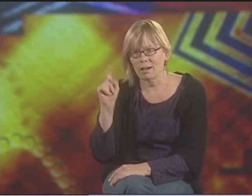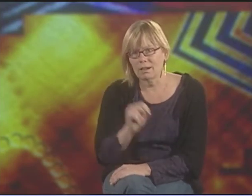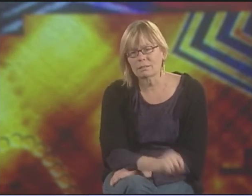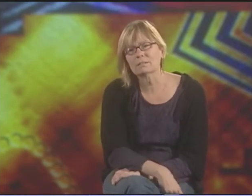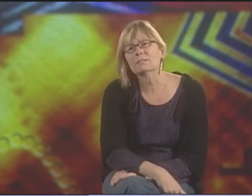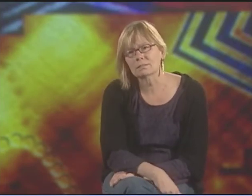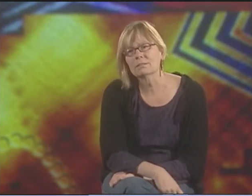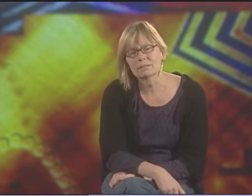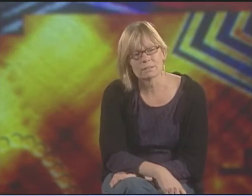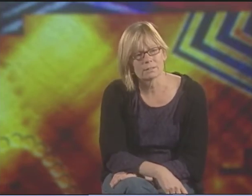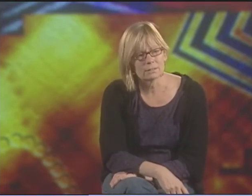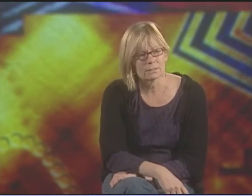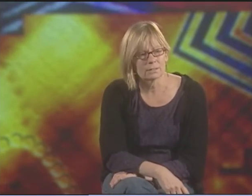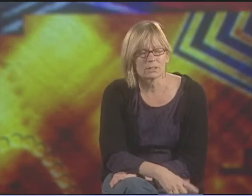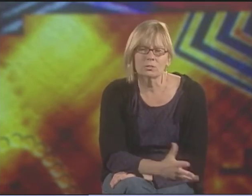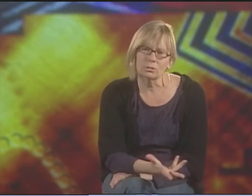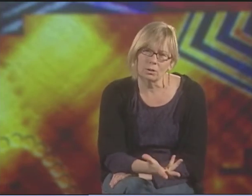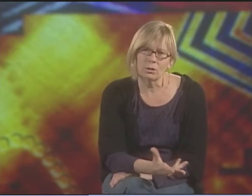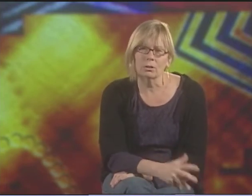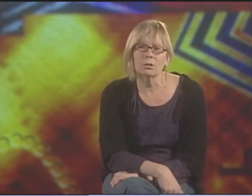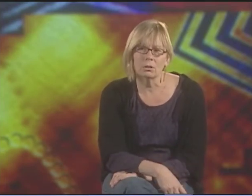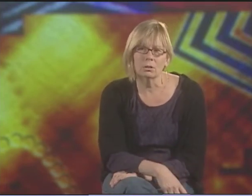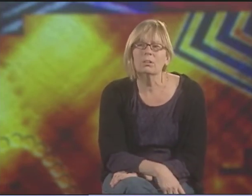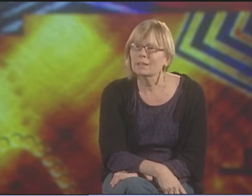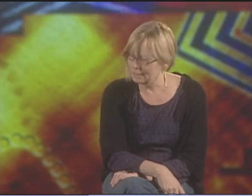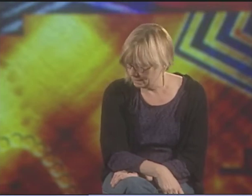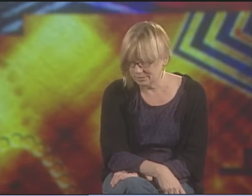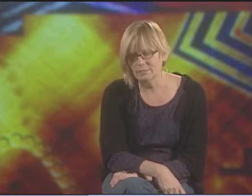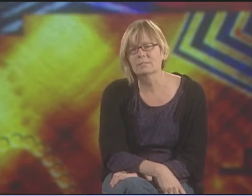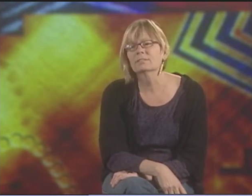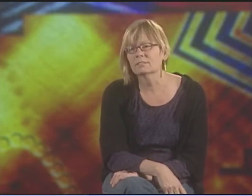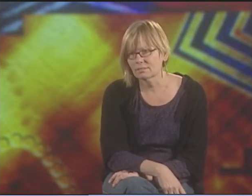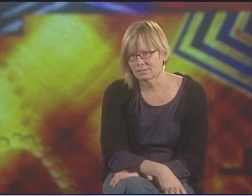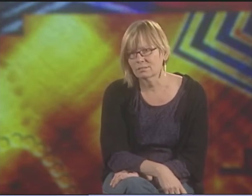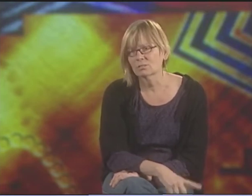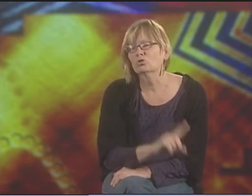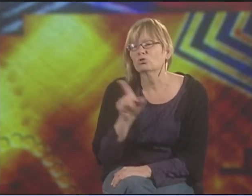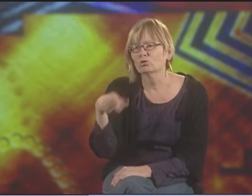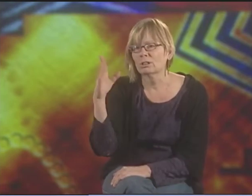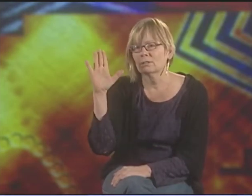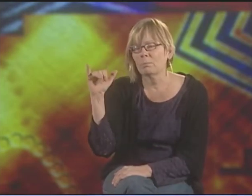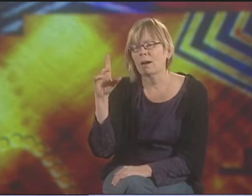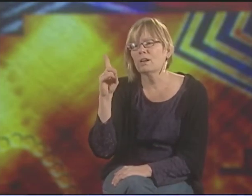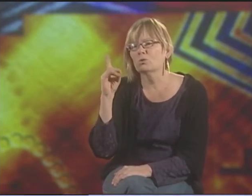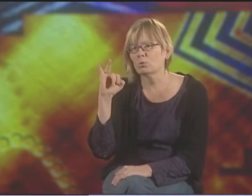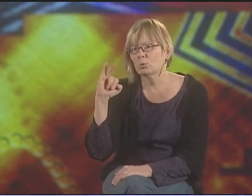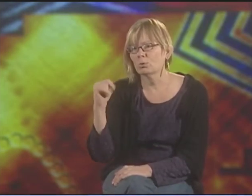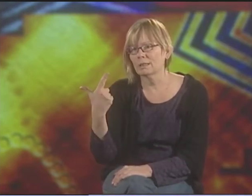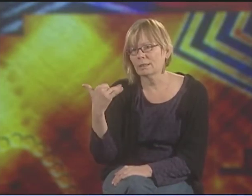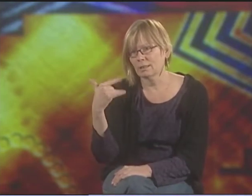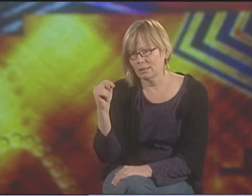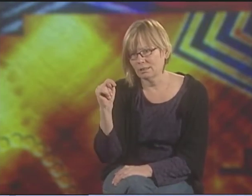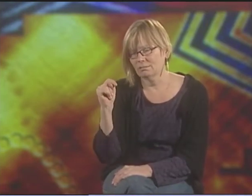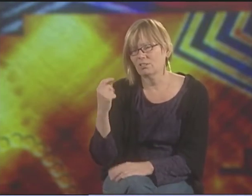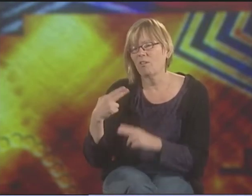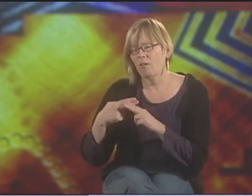THEY ACTIVELY CREATE ART THAT THEY CALL RESISTANCE ART AGAINST THEIR OPPRESSOR.